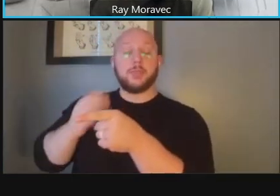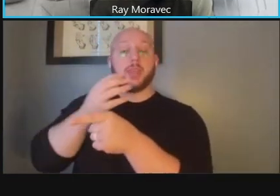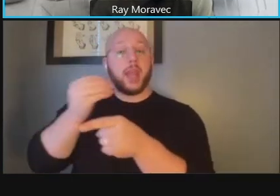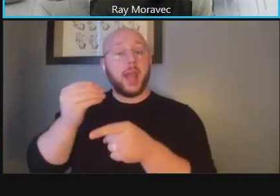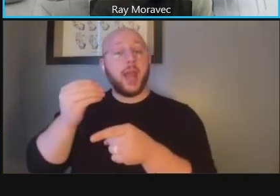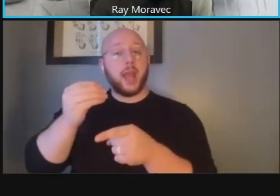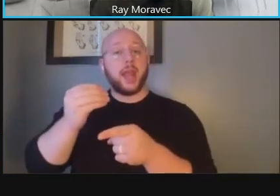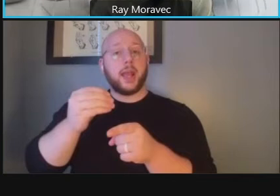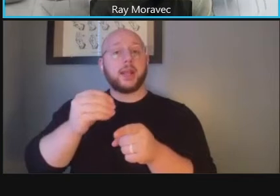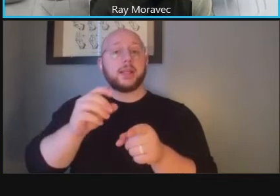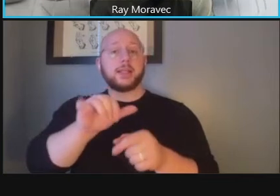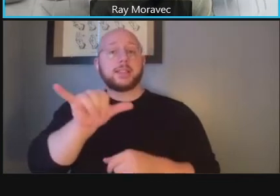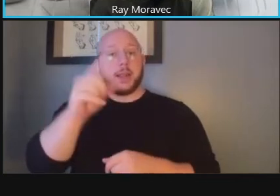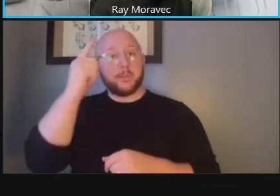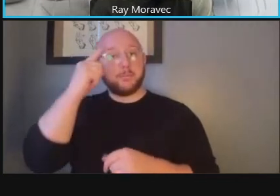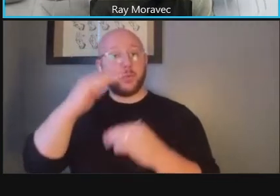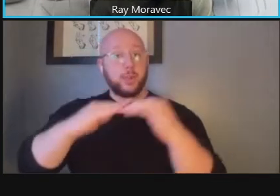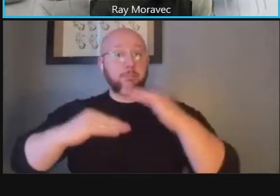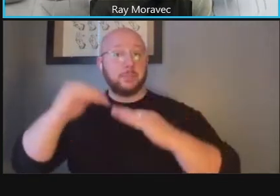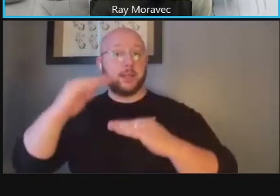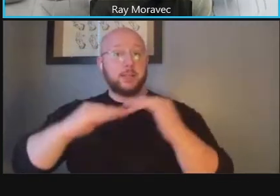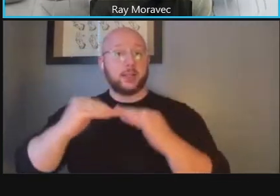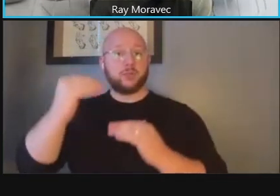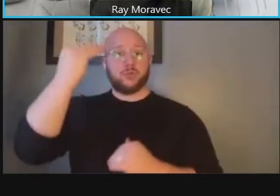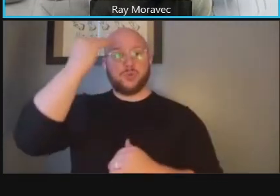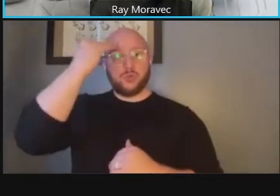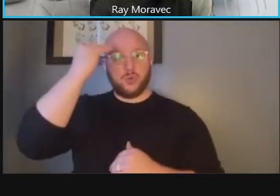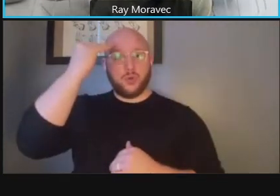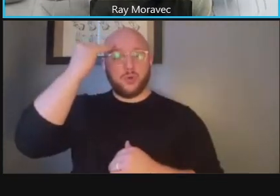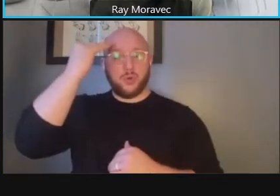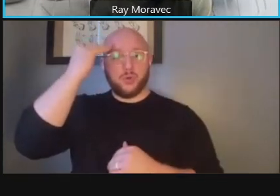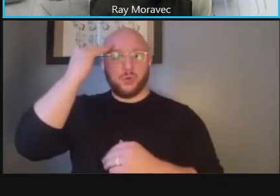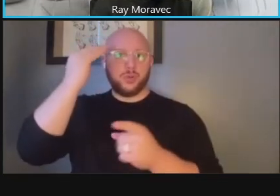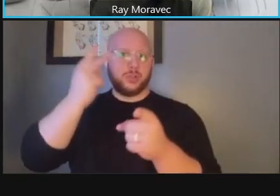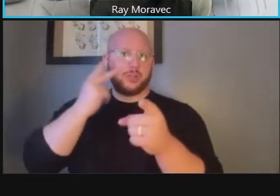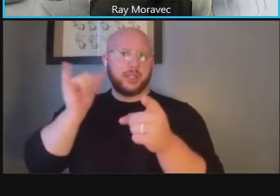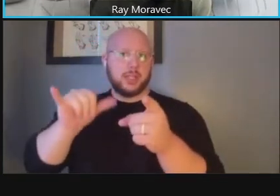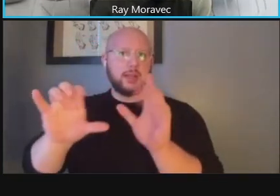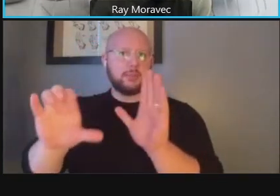and the landscape of entity zone you see the graphic here that sort of gives an indication